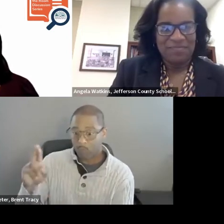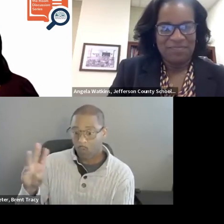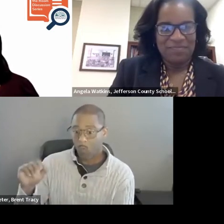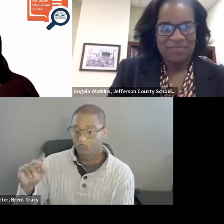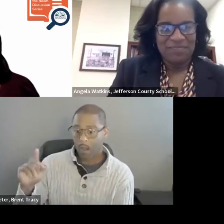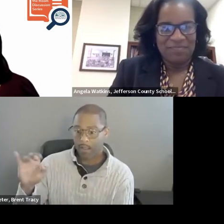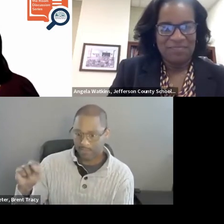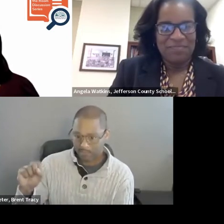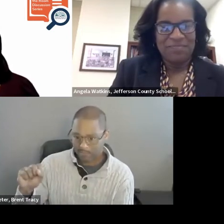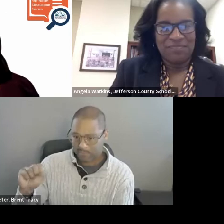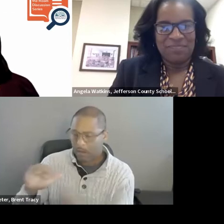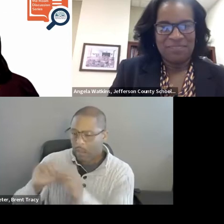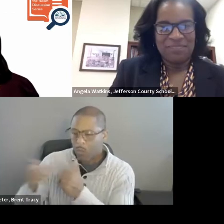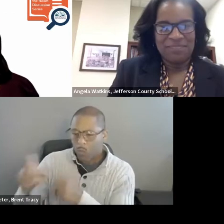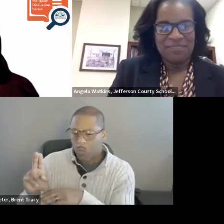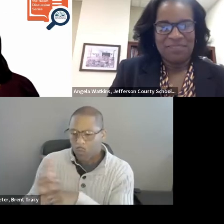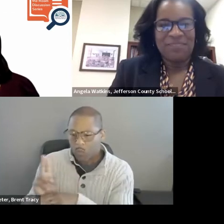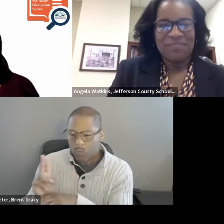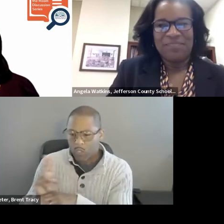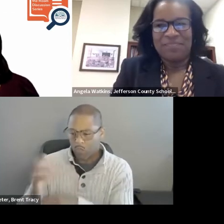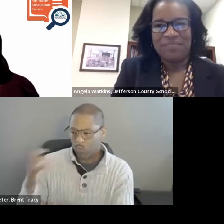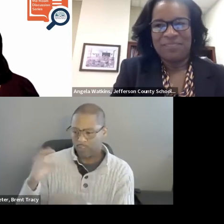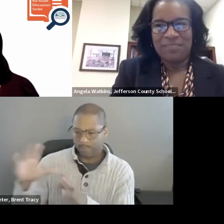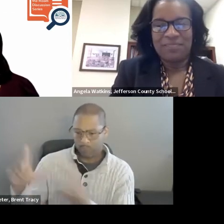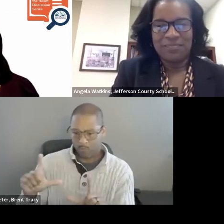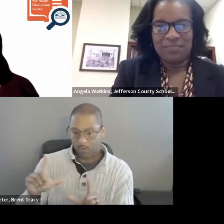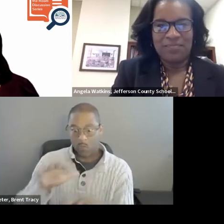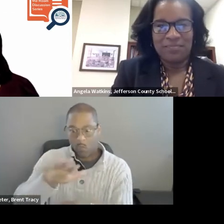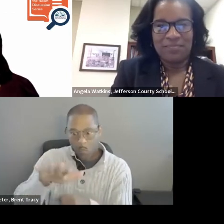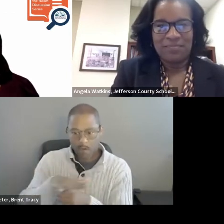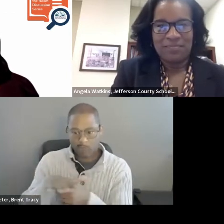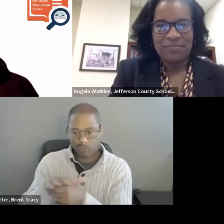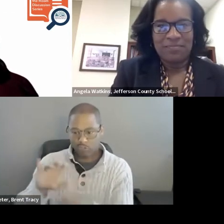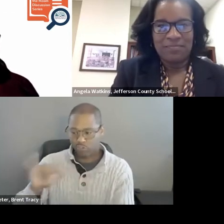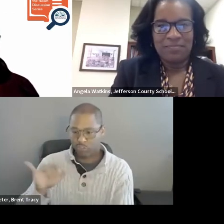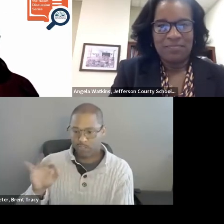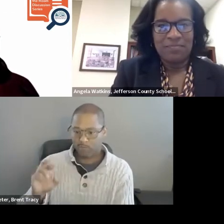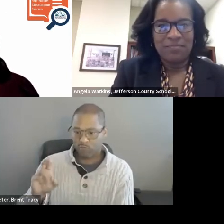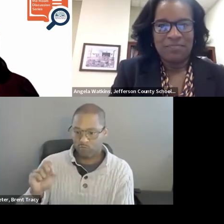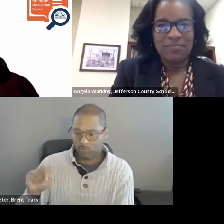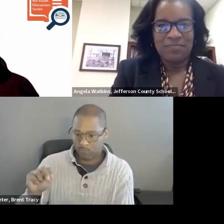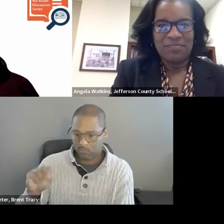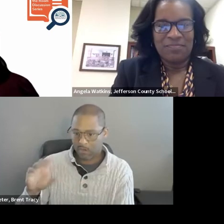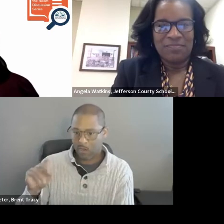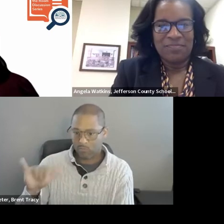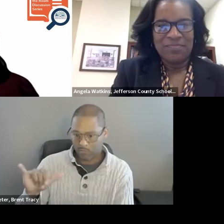framework in Jefferson County to refine teachers’ ability to implement evidence-based literacy practices.